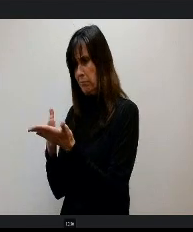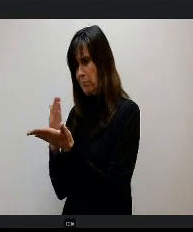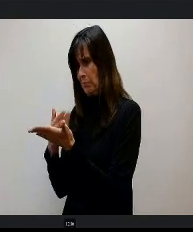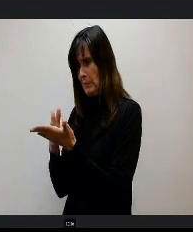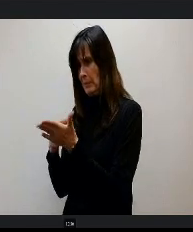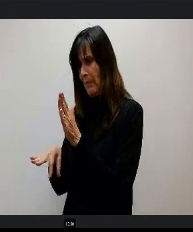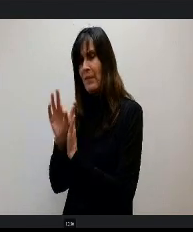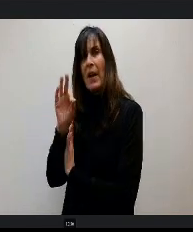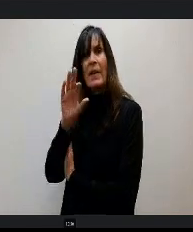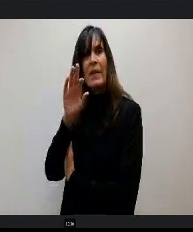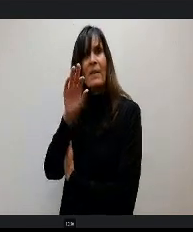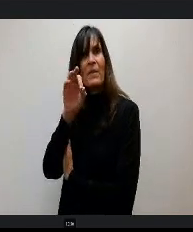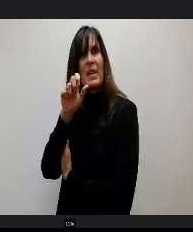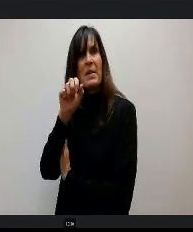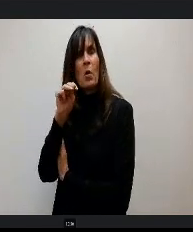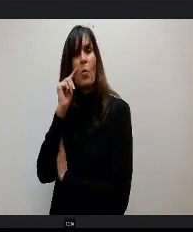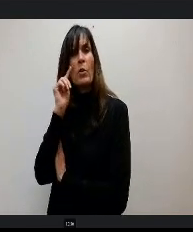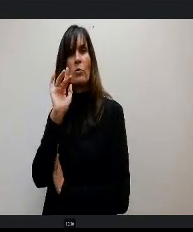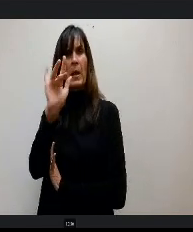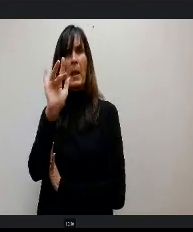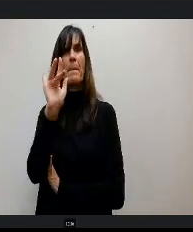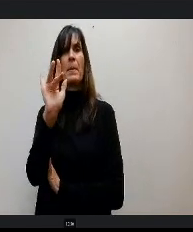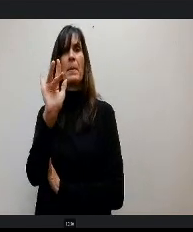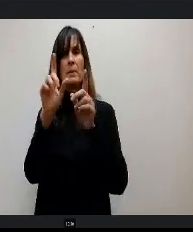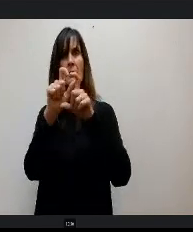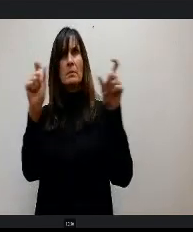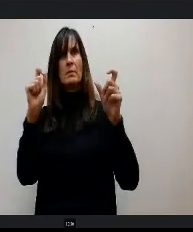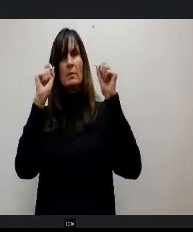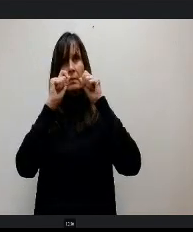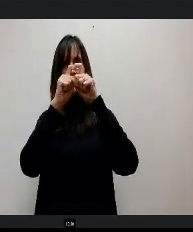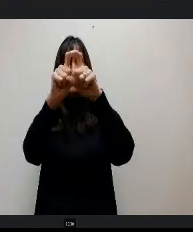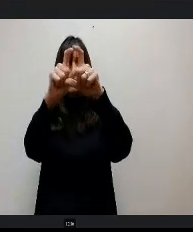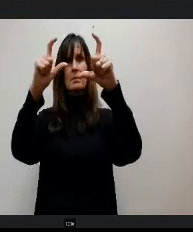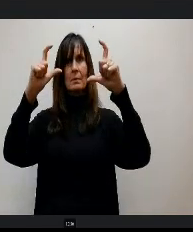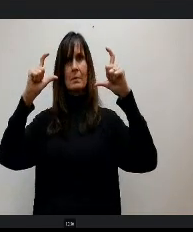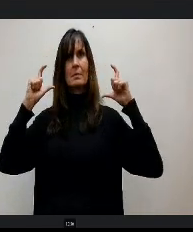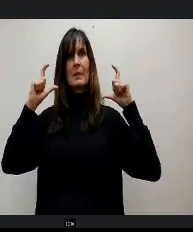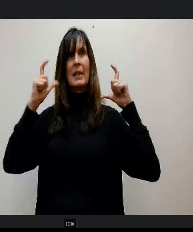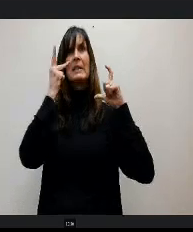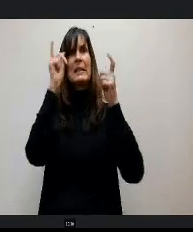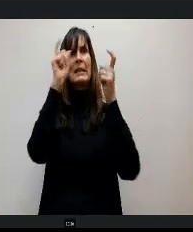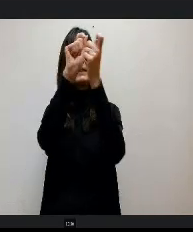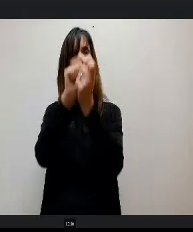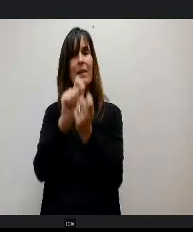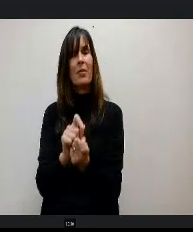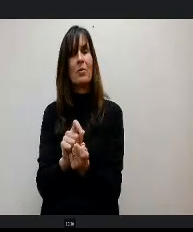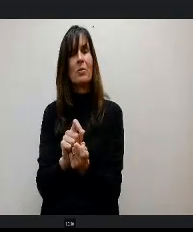can just tap on the screen and like, zoom in and you see ach detail. And then it also has like a piece of the